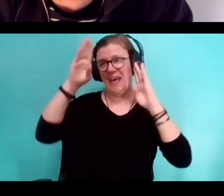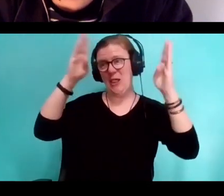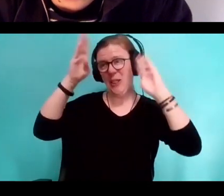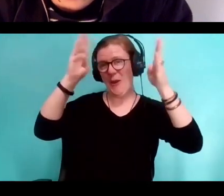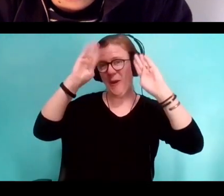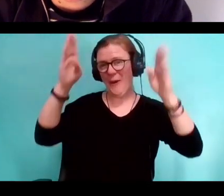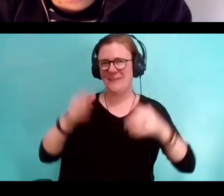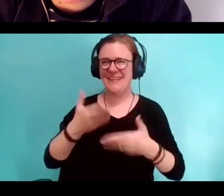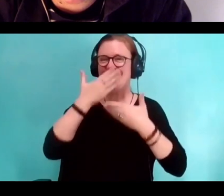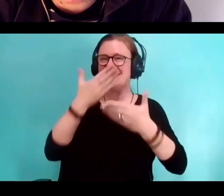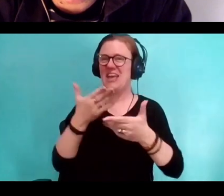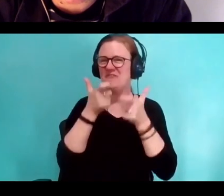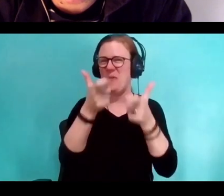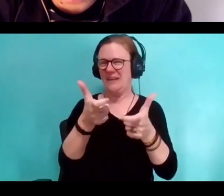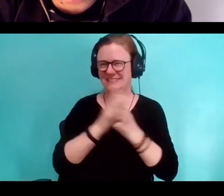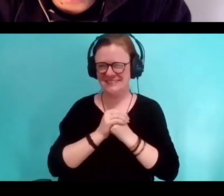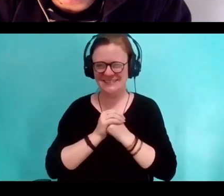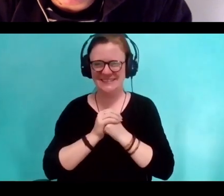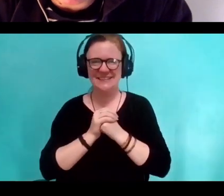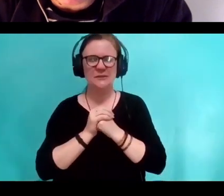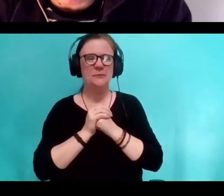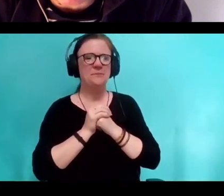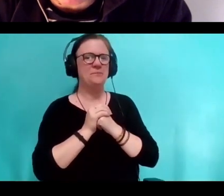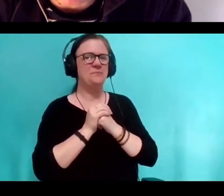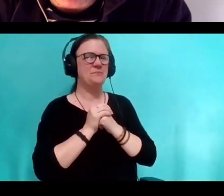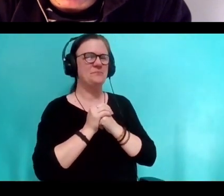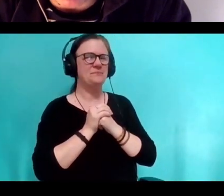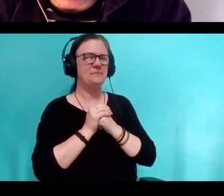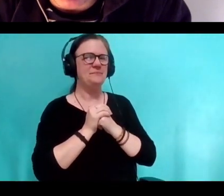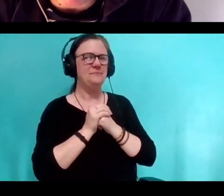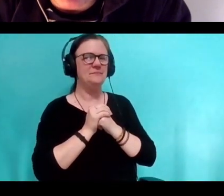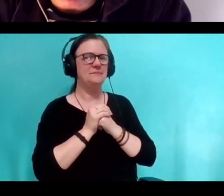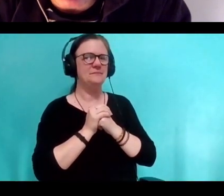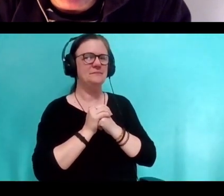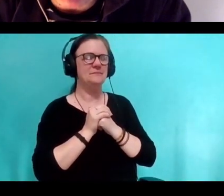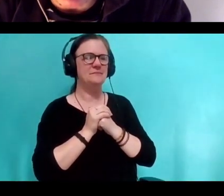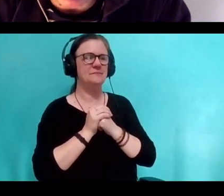Thank you for. - (David giggles) Just a word about your amazing hair.